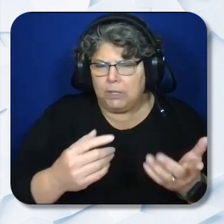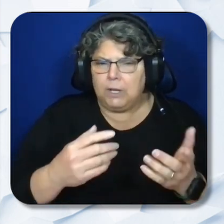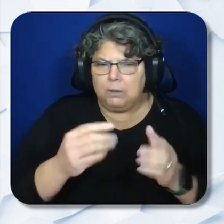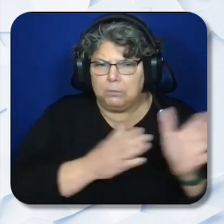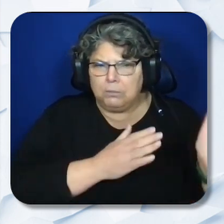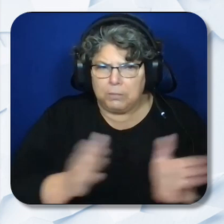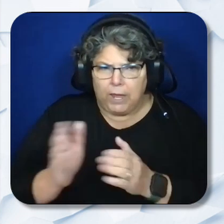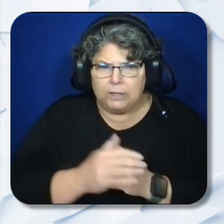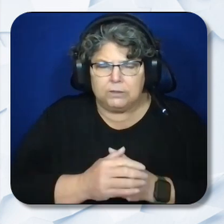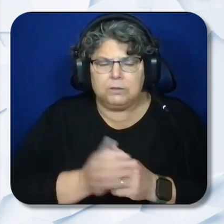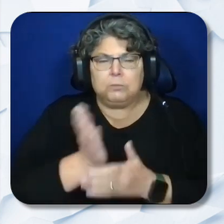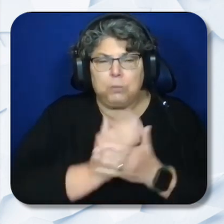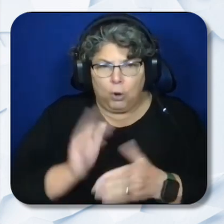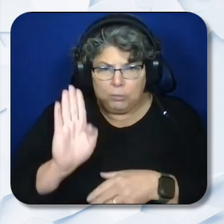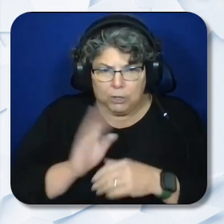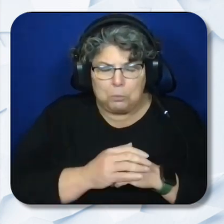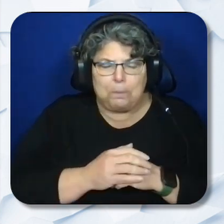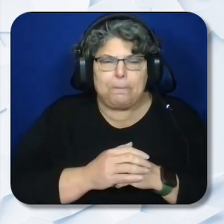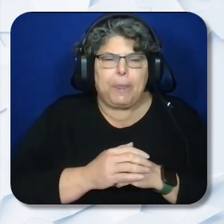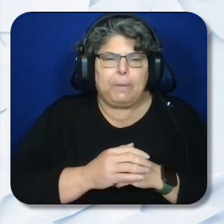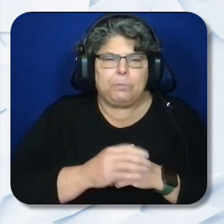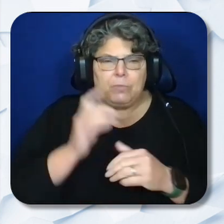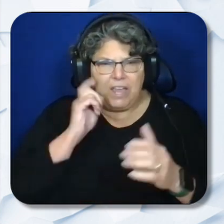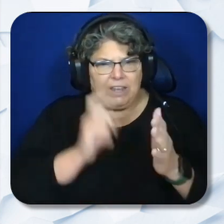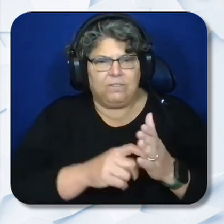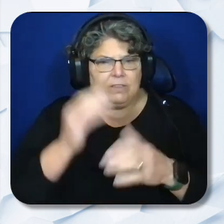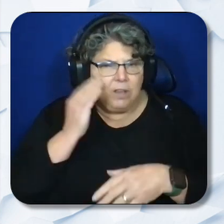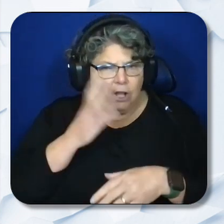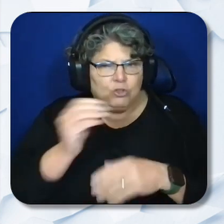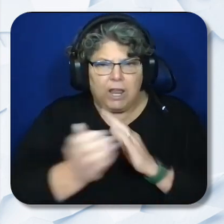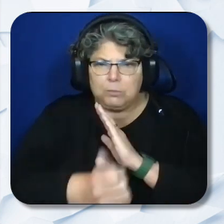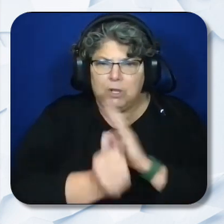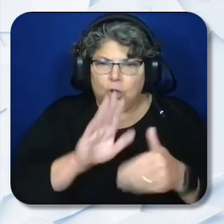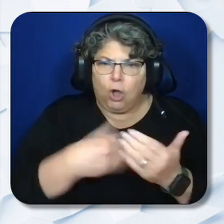Section B identifies the knowledge and expertise. All applicants must demonstrate